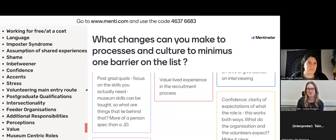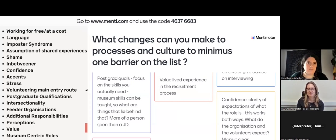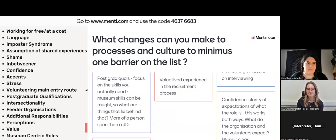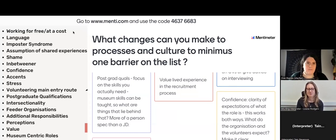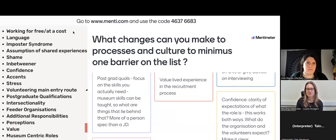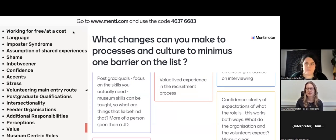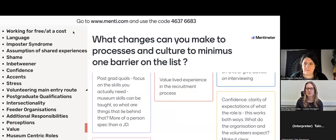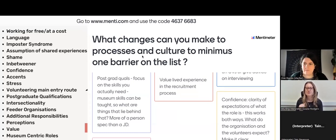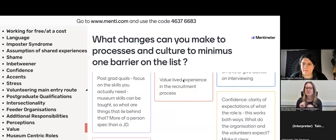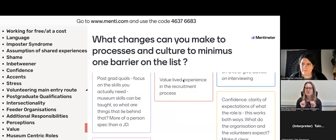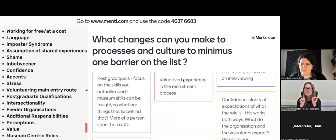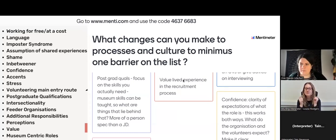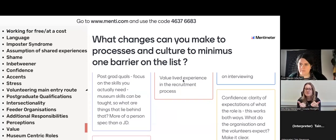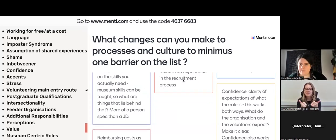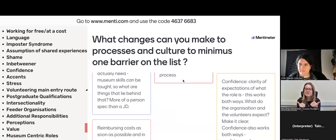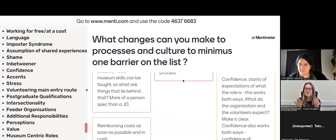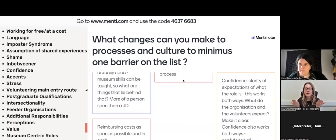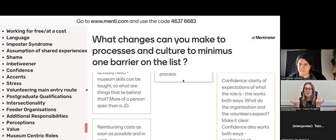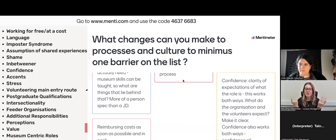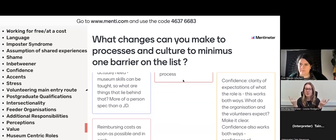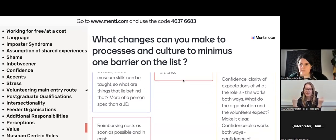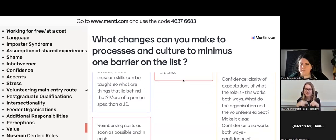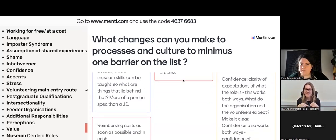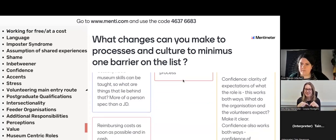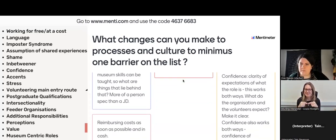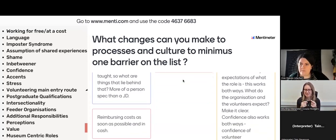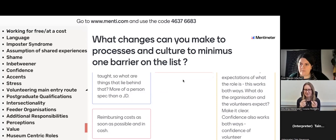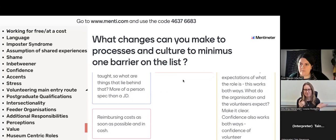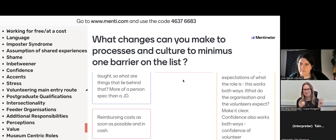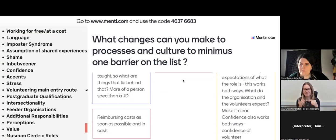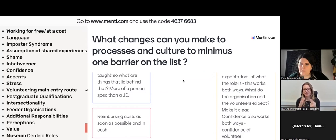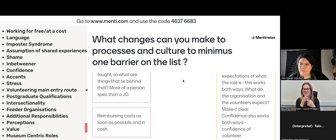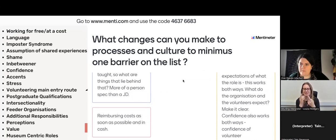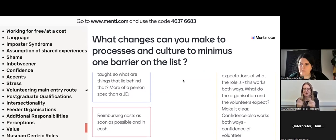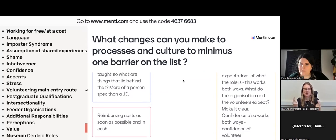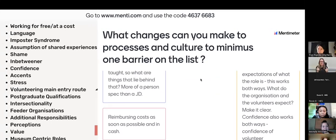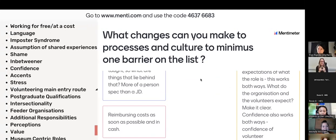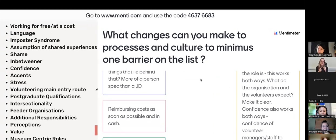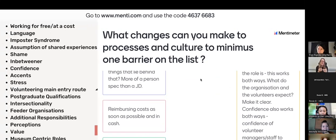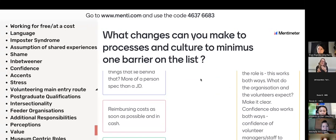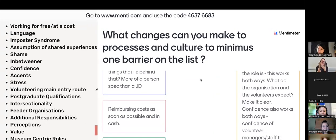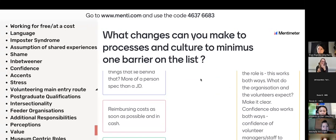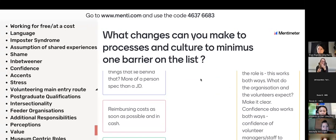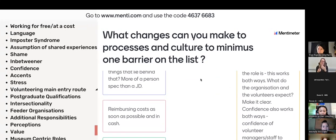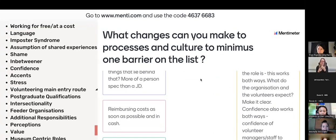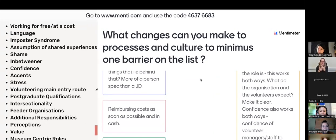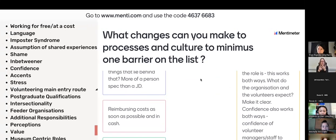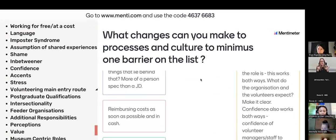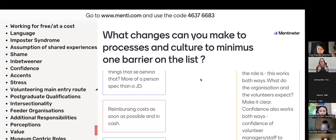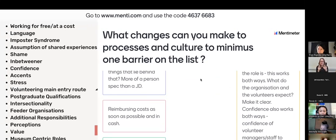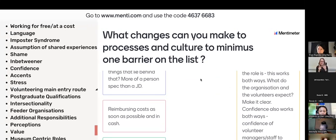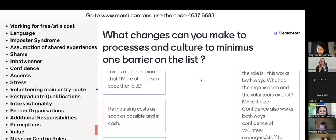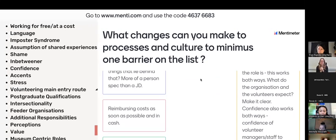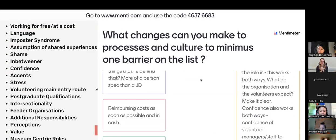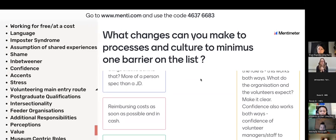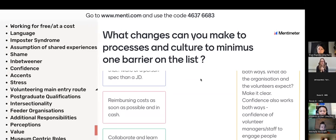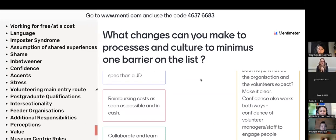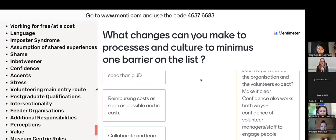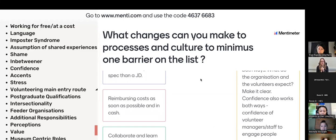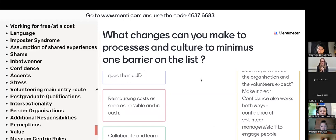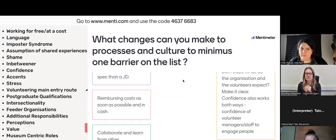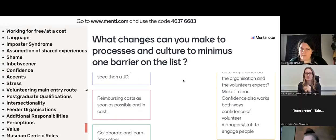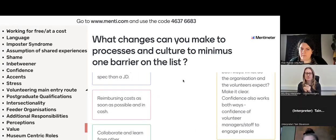Okay, welcome back to the room, thank you so much everyone, if you just use this last minute to add